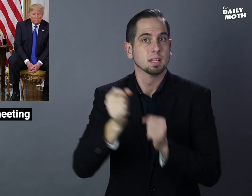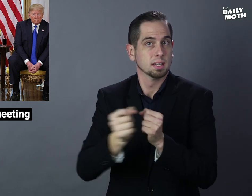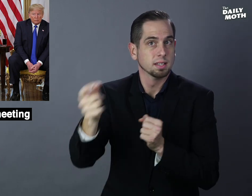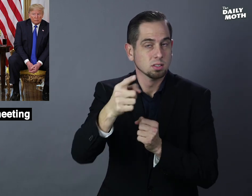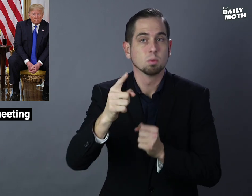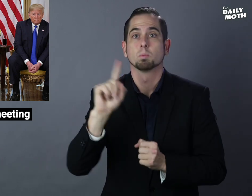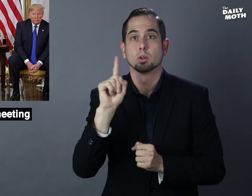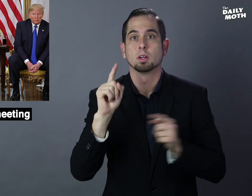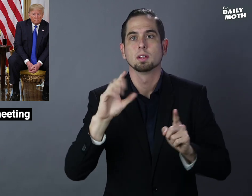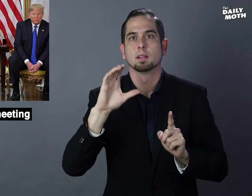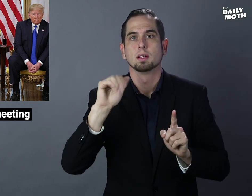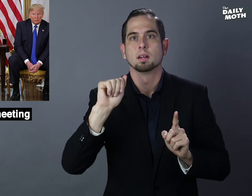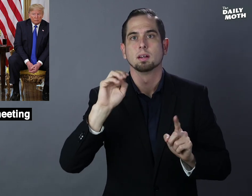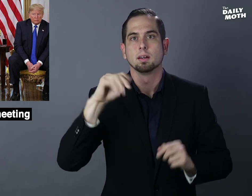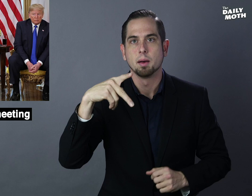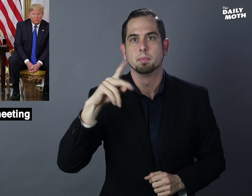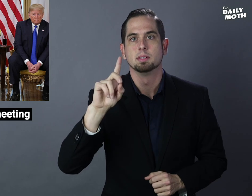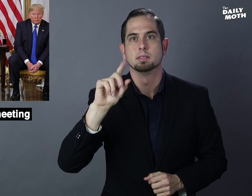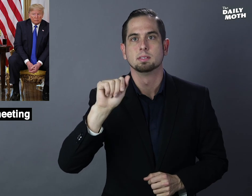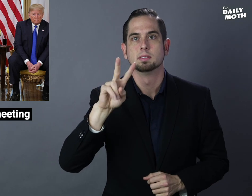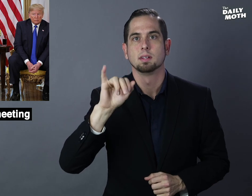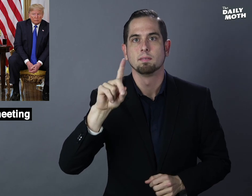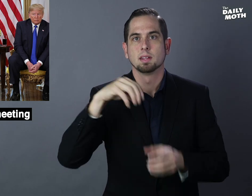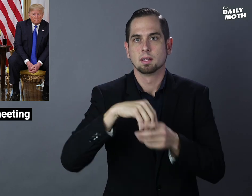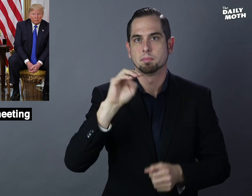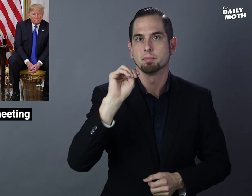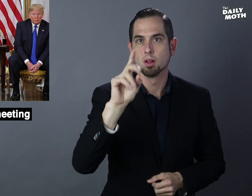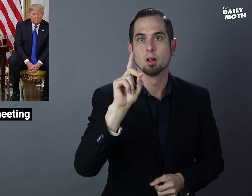next year would be at Camp David in Maryland.